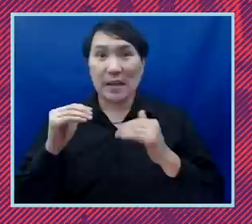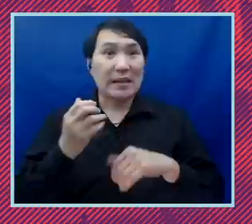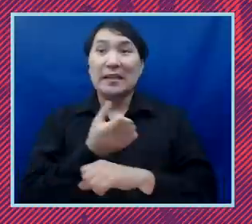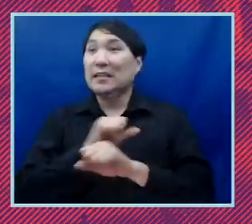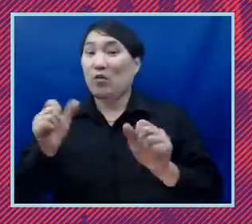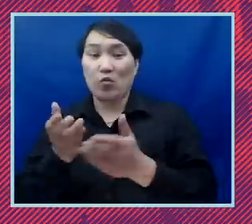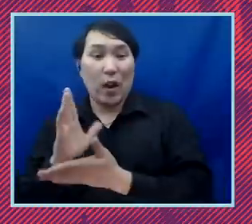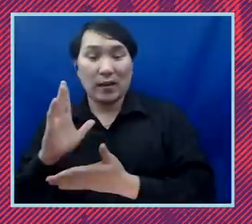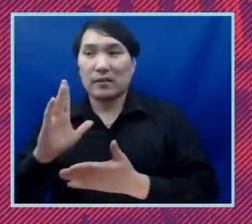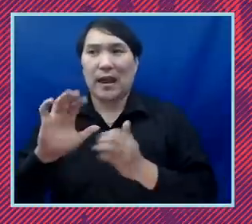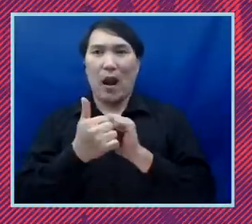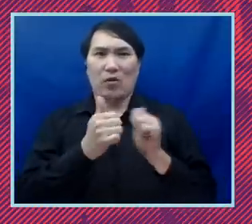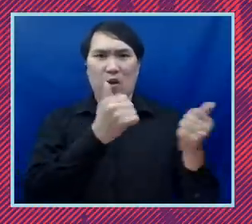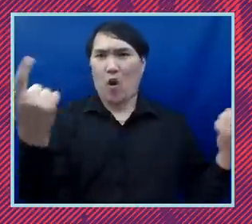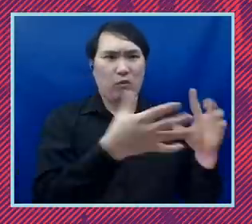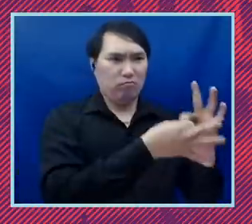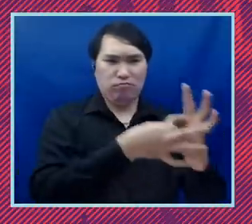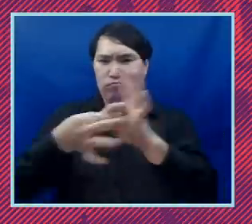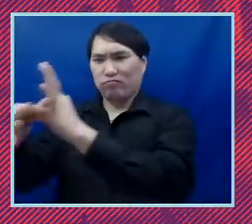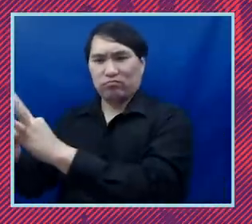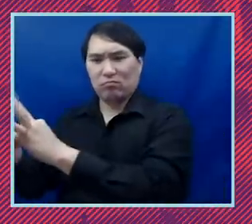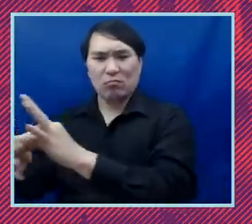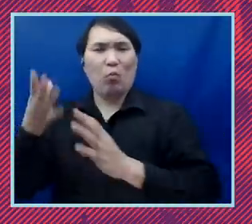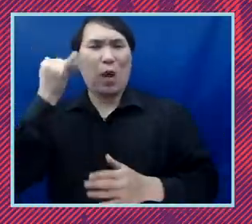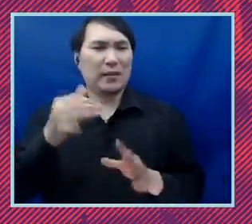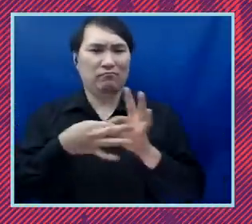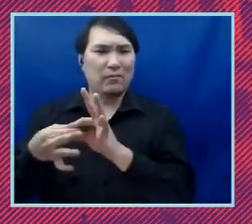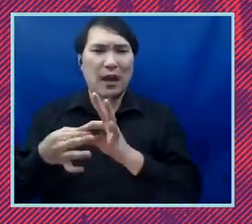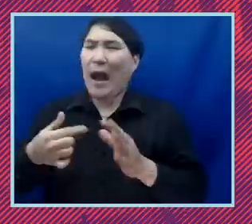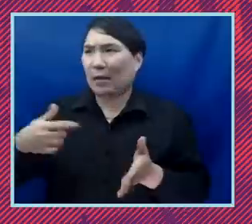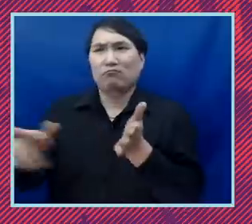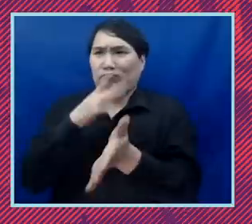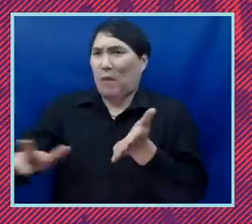why are we even talking about student loans as a racial justice issue i think in terms of